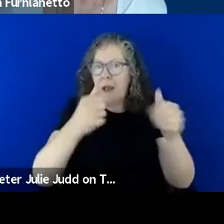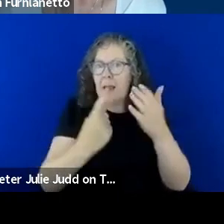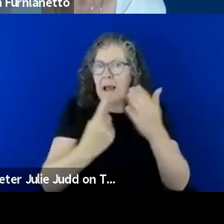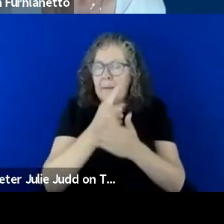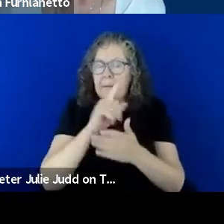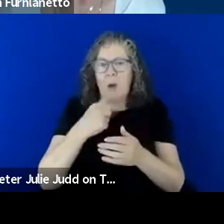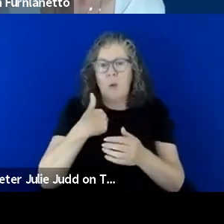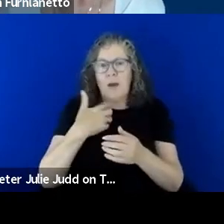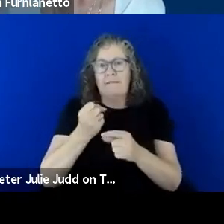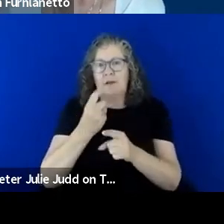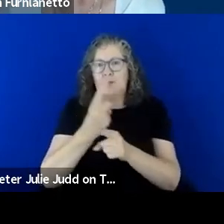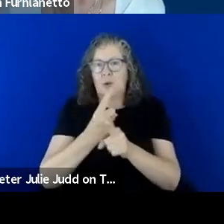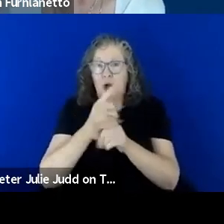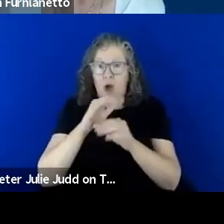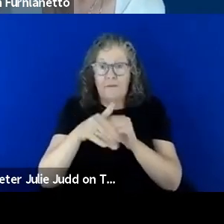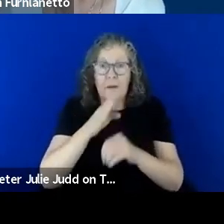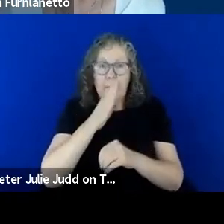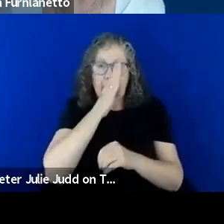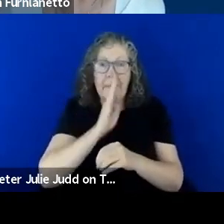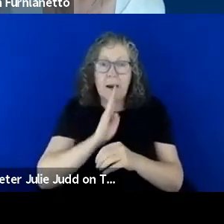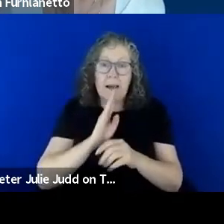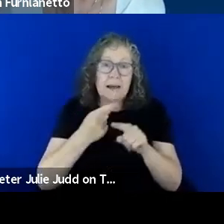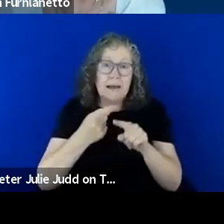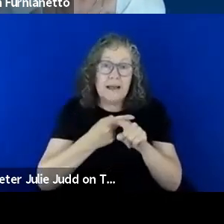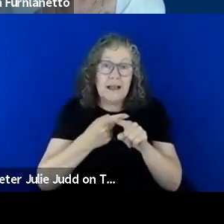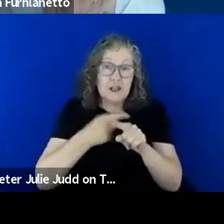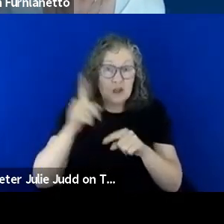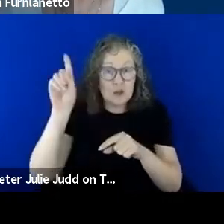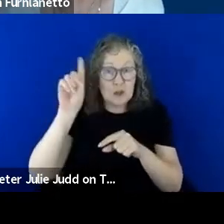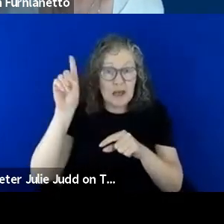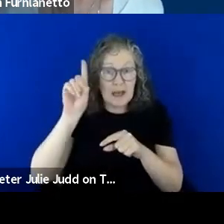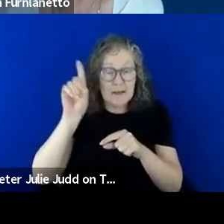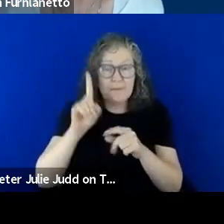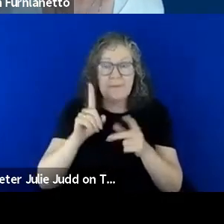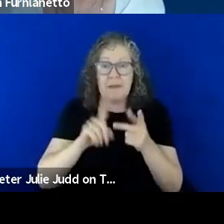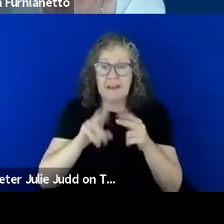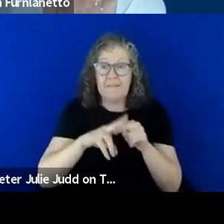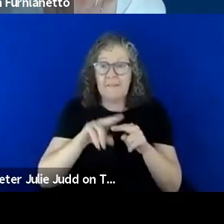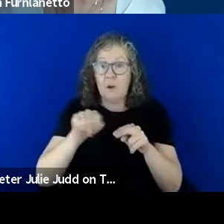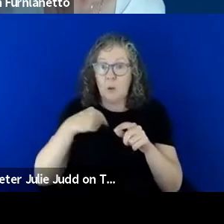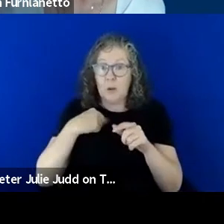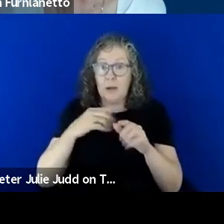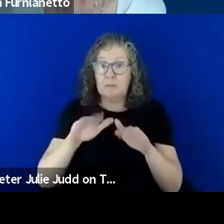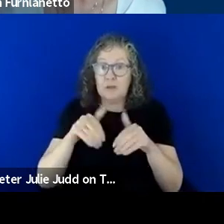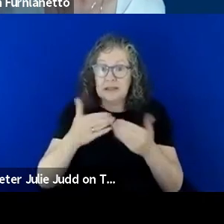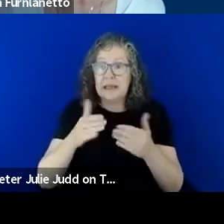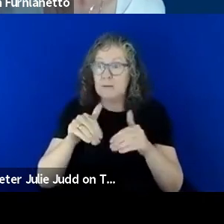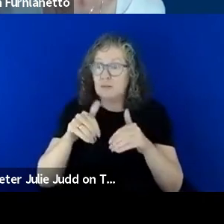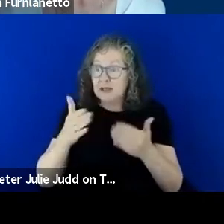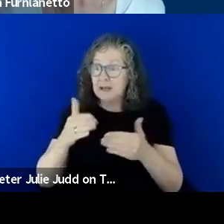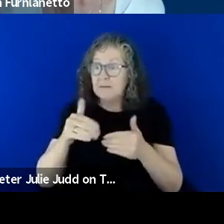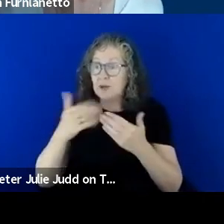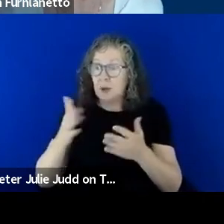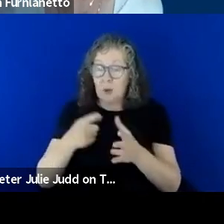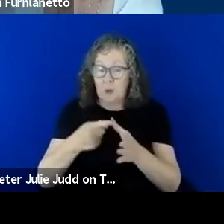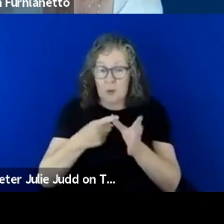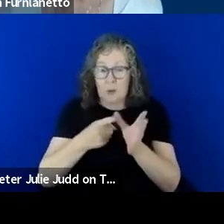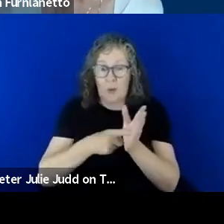plain english today and if we present every piece of information to the community in plain english